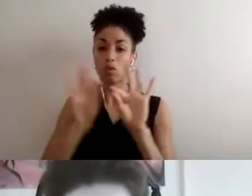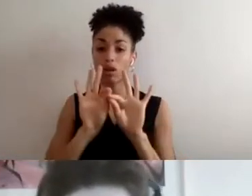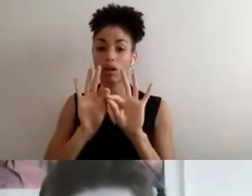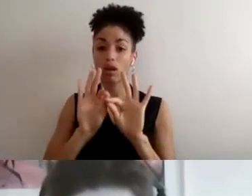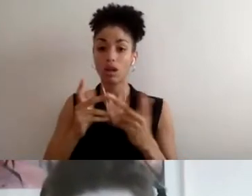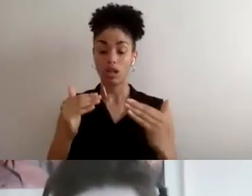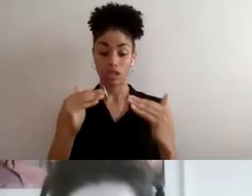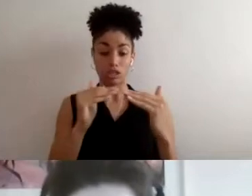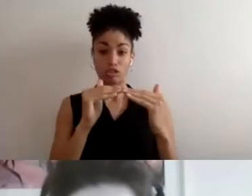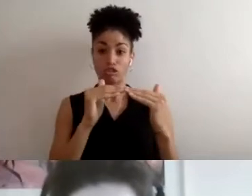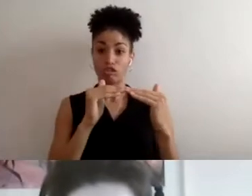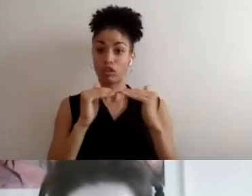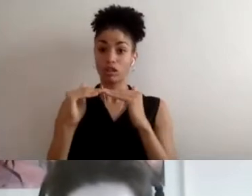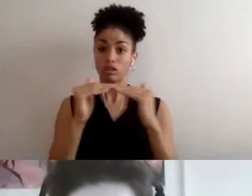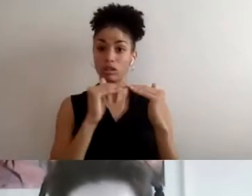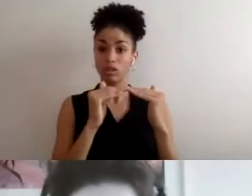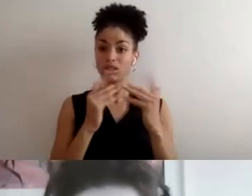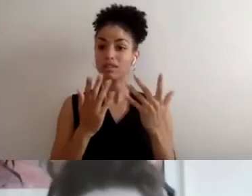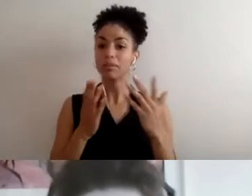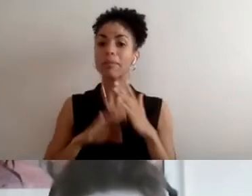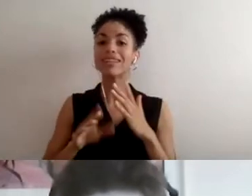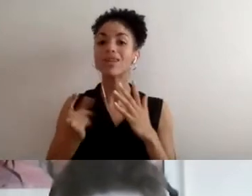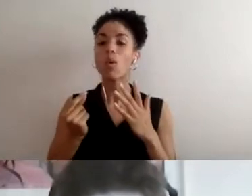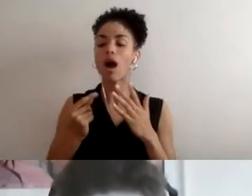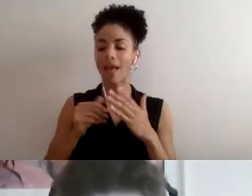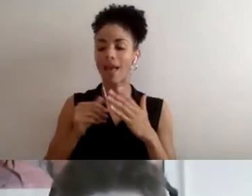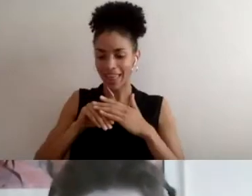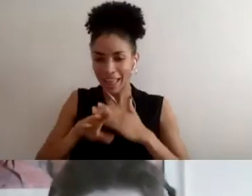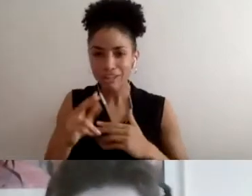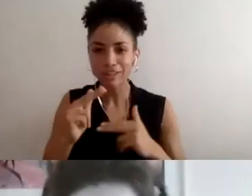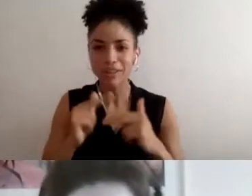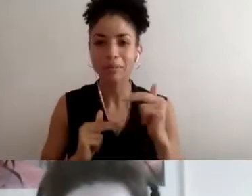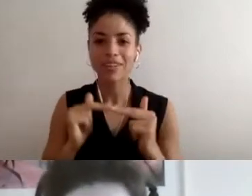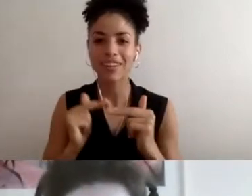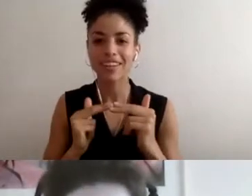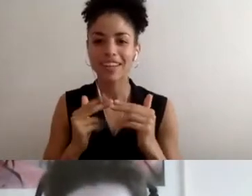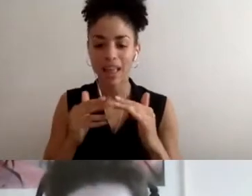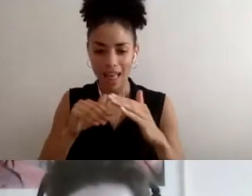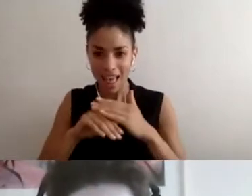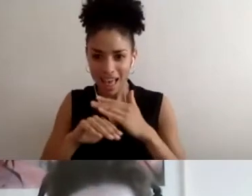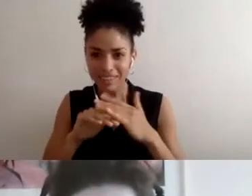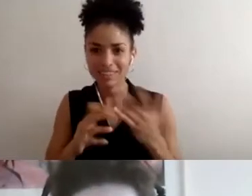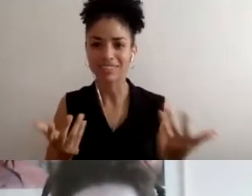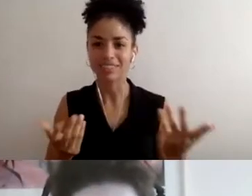It's getting into the building, being accessible. And I think it's also very